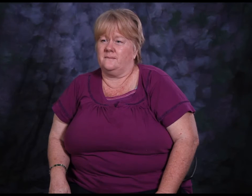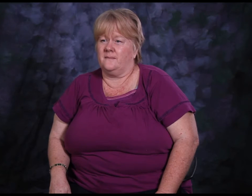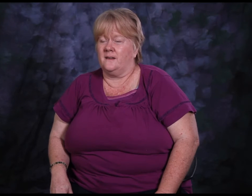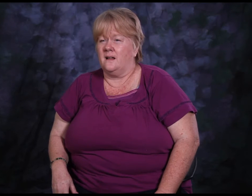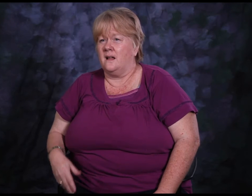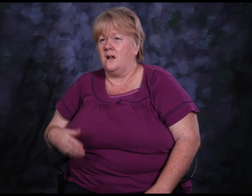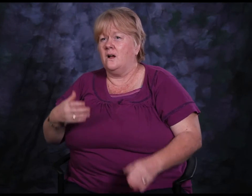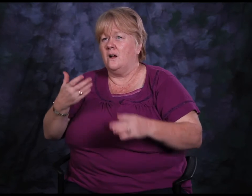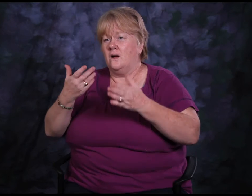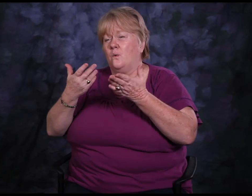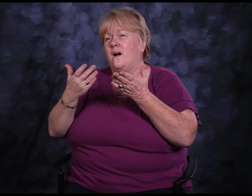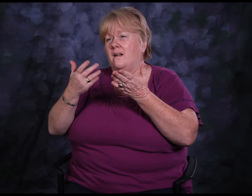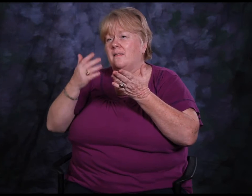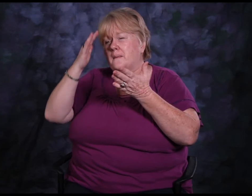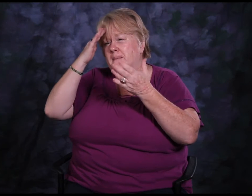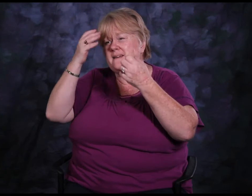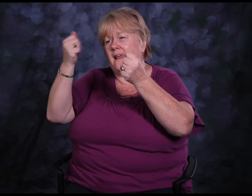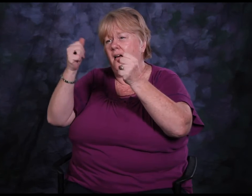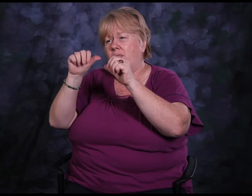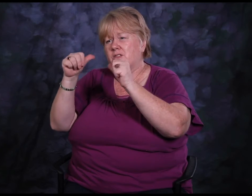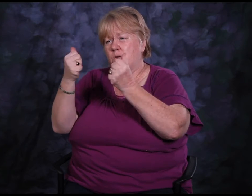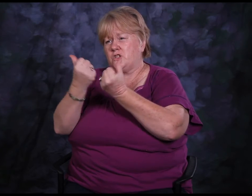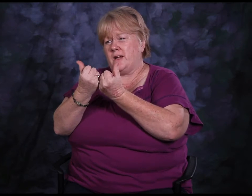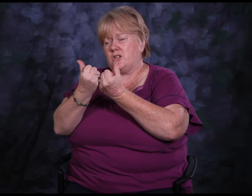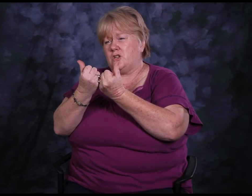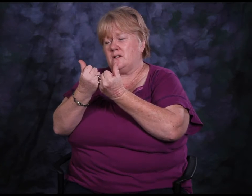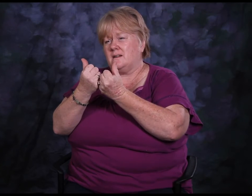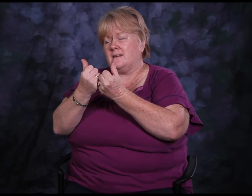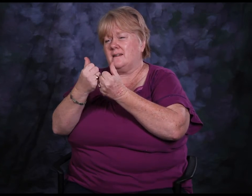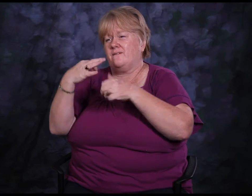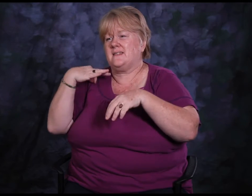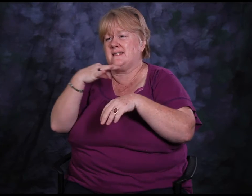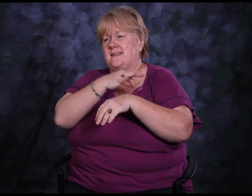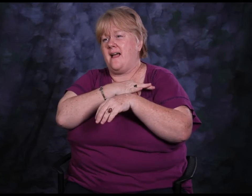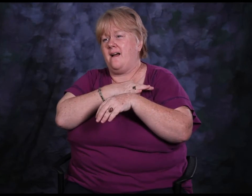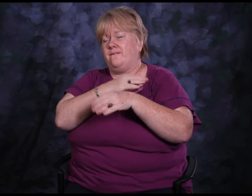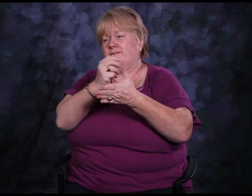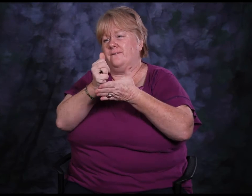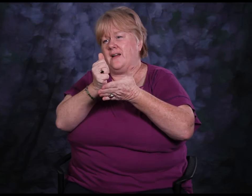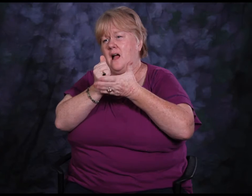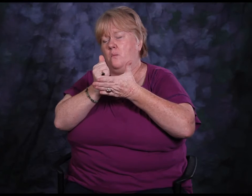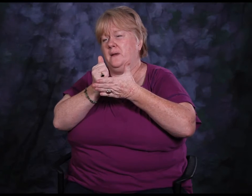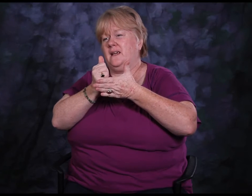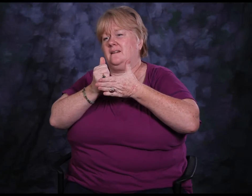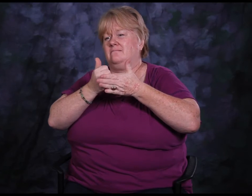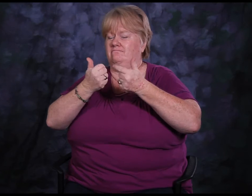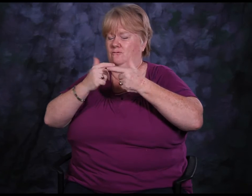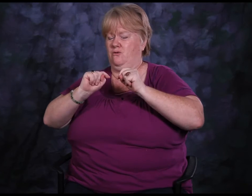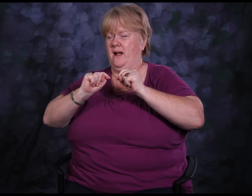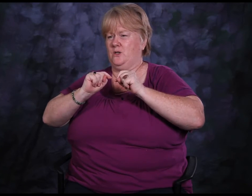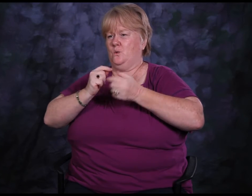Ultimately, it was a mental health agency that helped me made me realize that I really need to was to prioritize how to help myself,